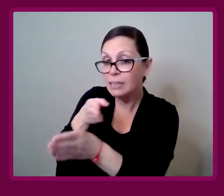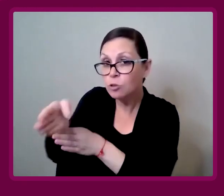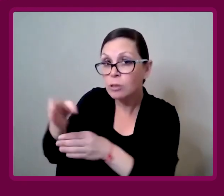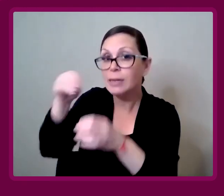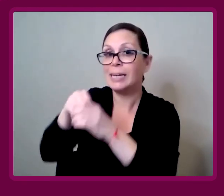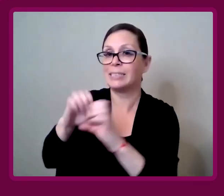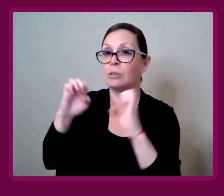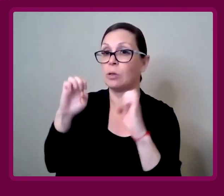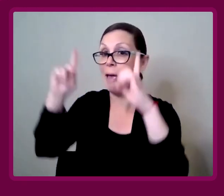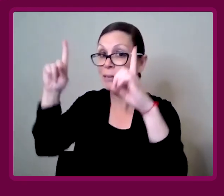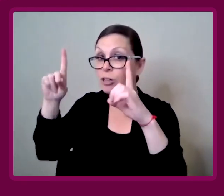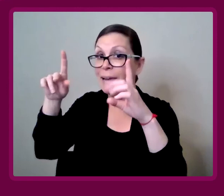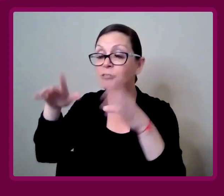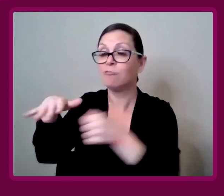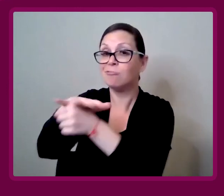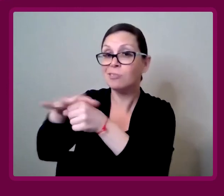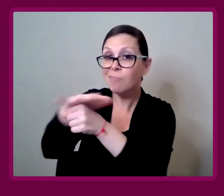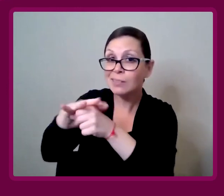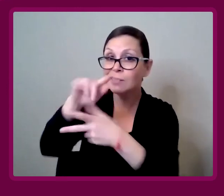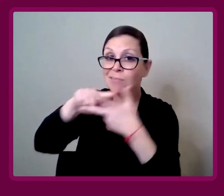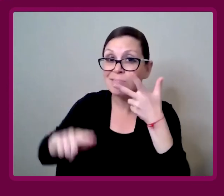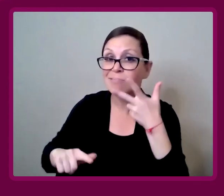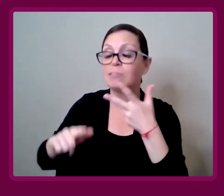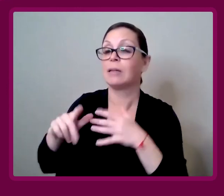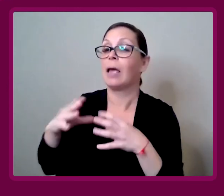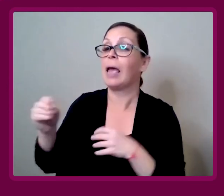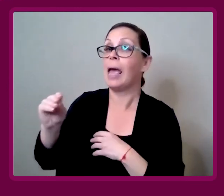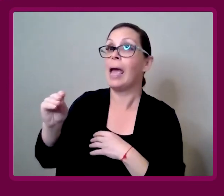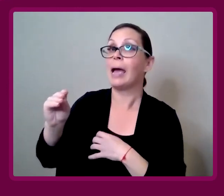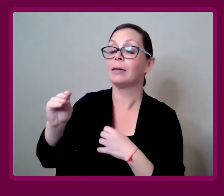into education spaces.